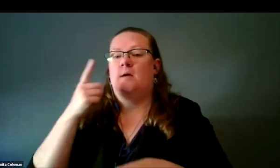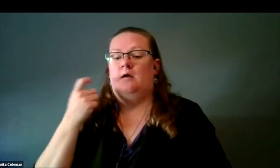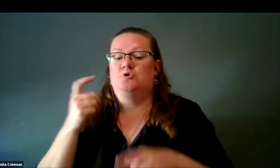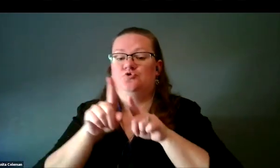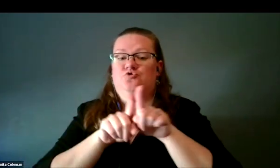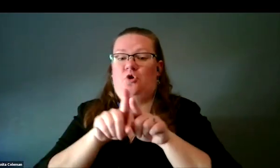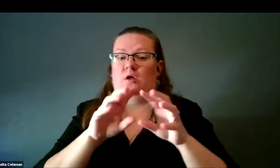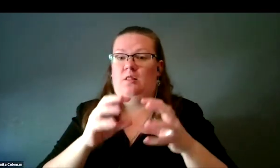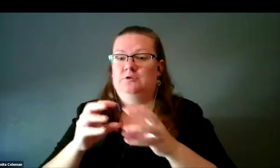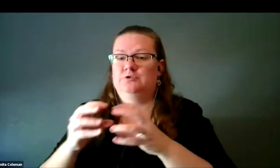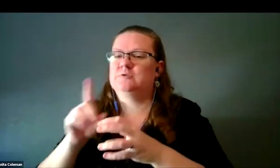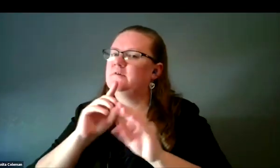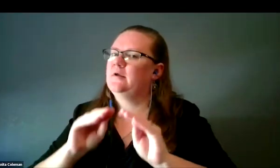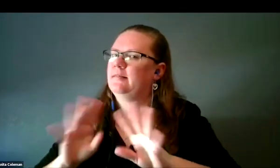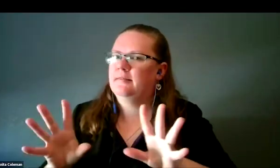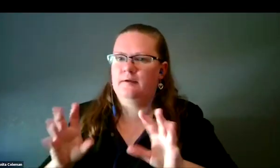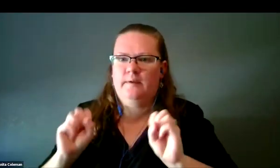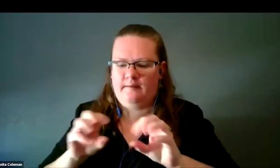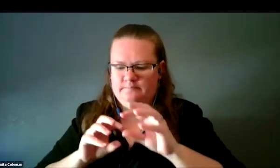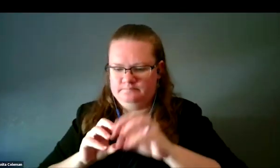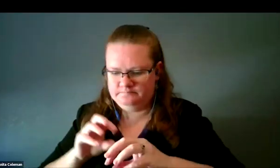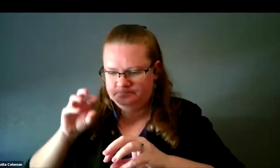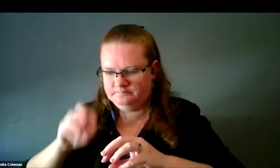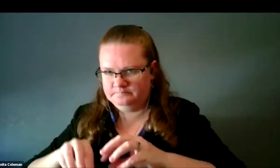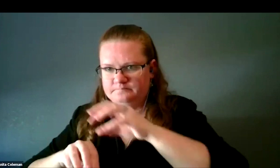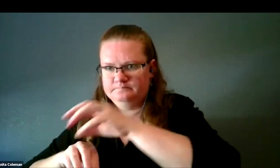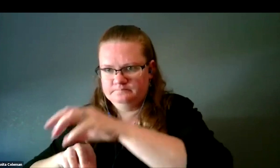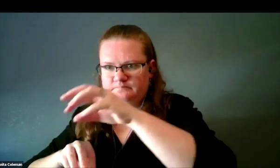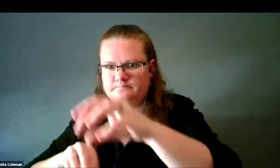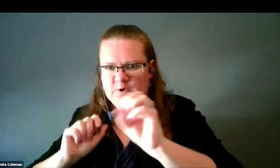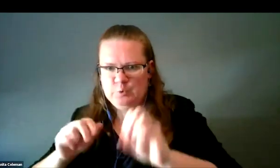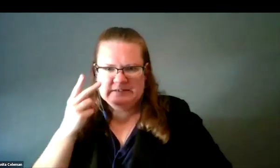the star cluster's very clear, we can see them,